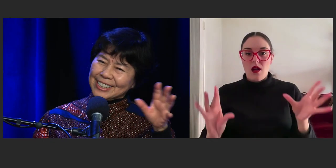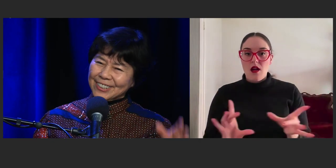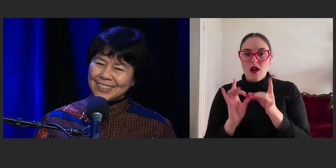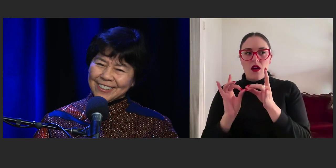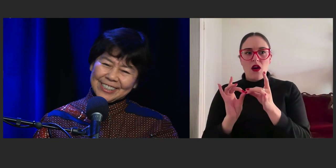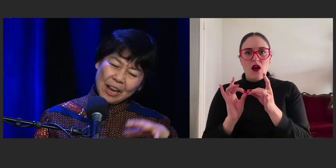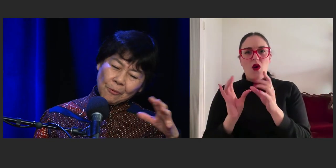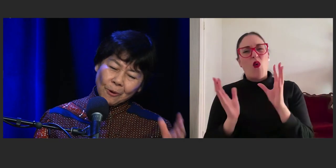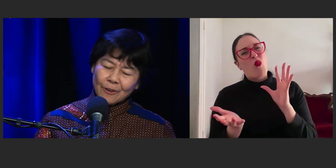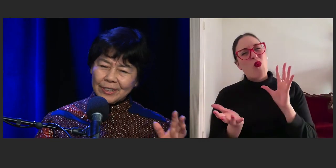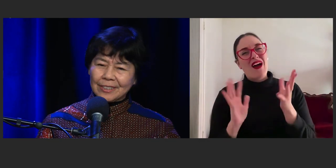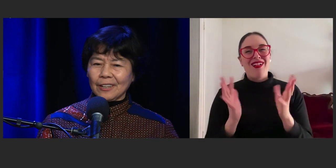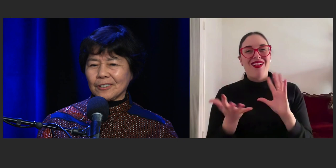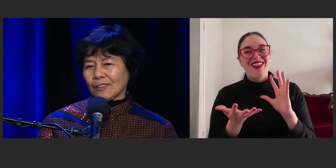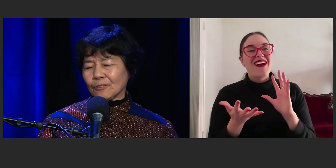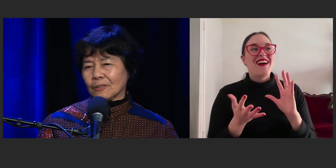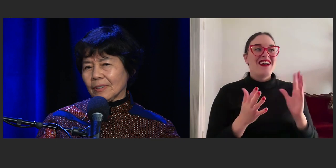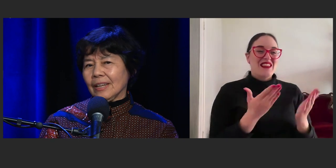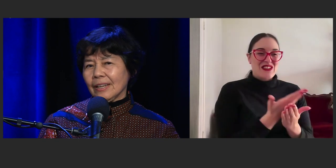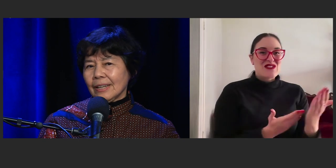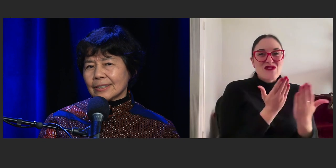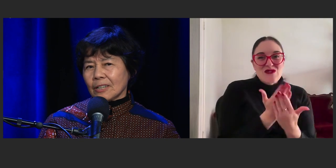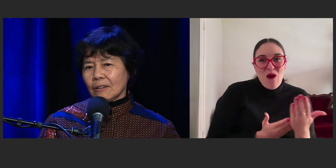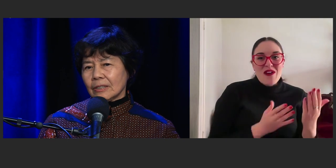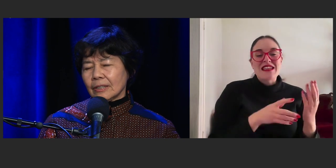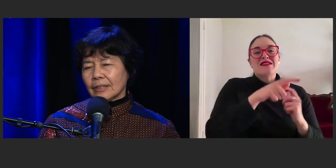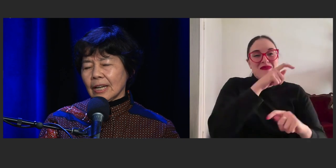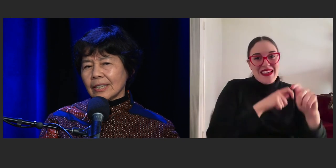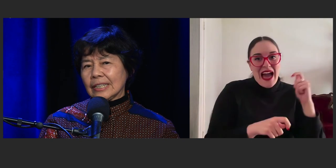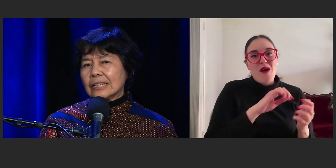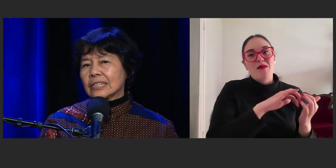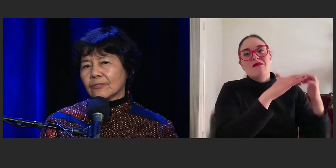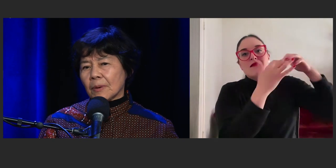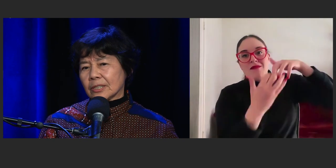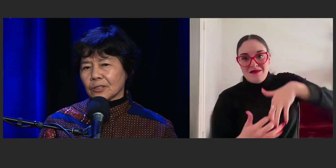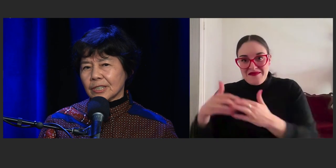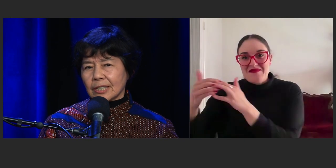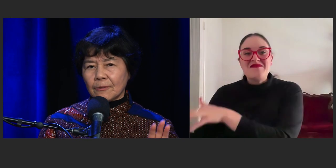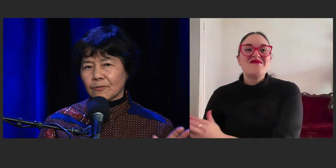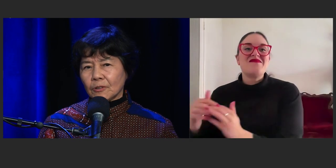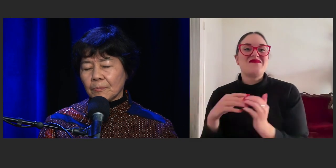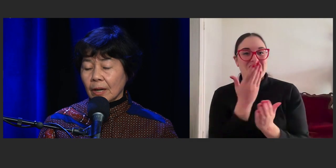The short stories wove into the novel. So, the ideas for my stories come from,